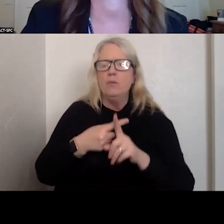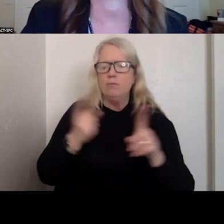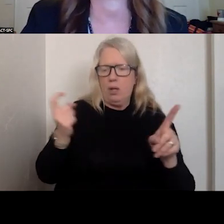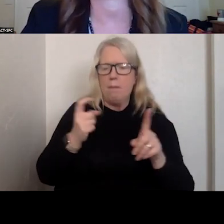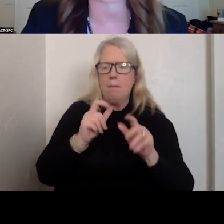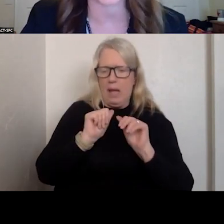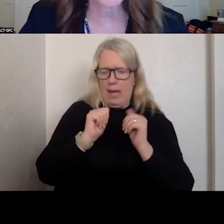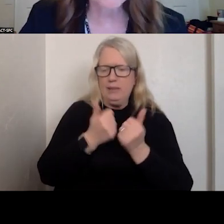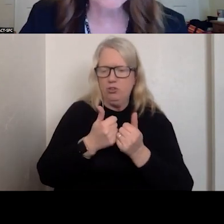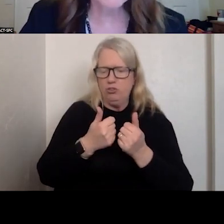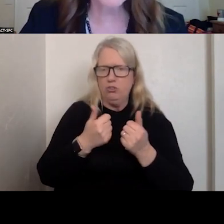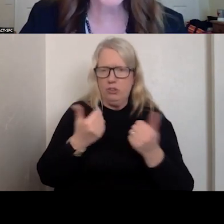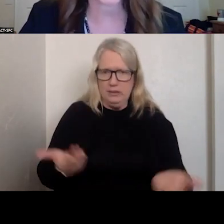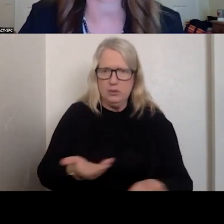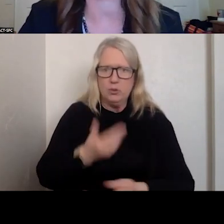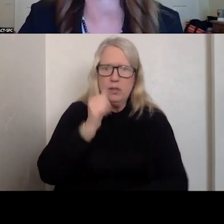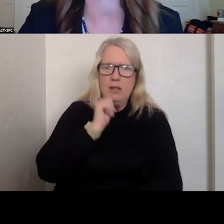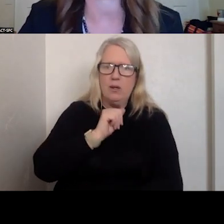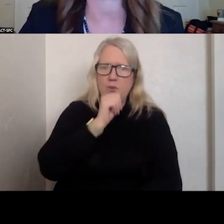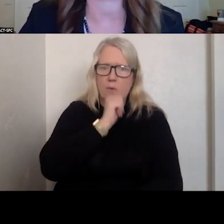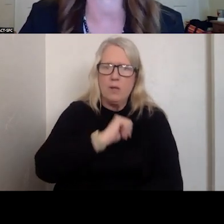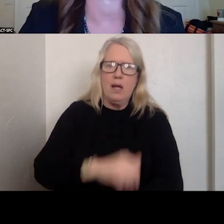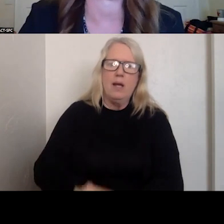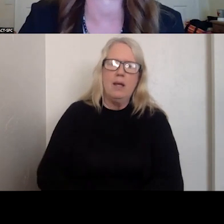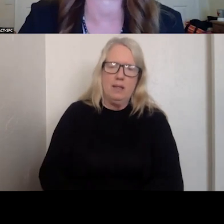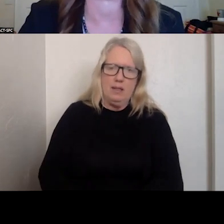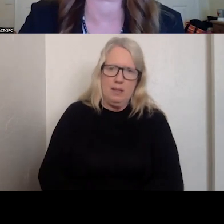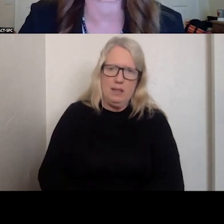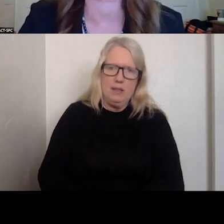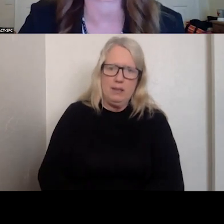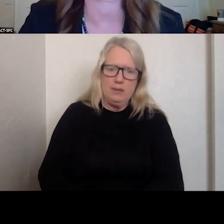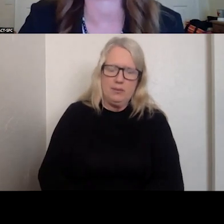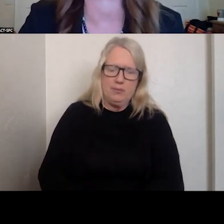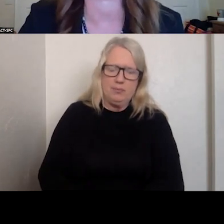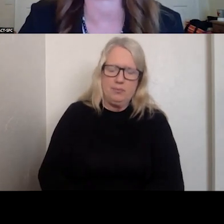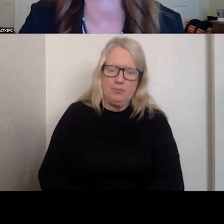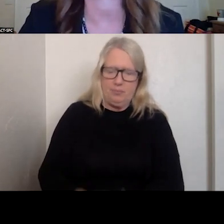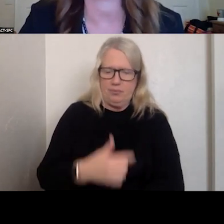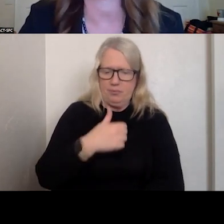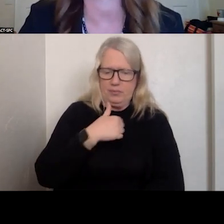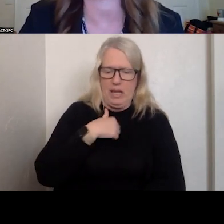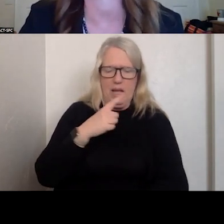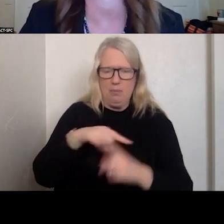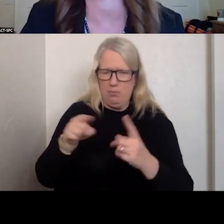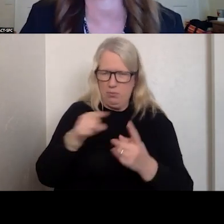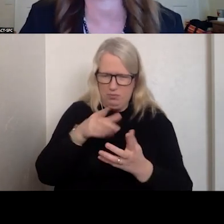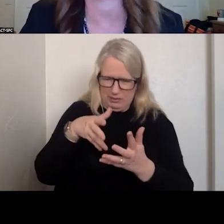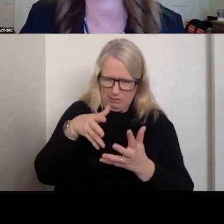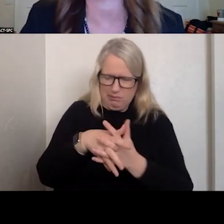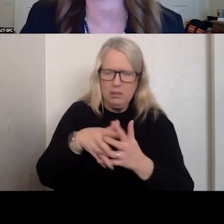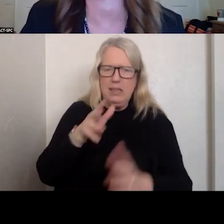ARIZONA, I HAVE BEEN AN AGENCY THAT IS EMBEDDED IN THE MARICOPA COUNTY